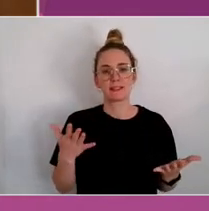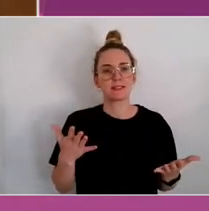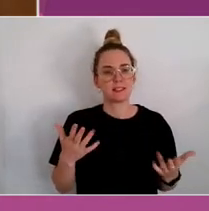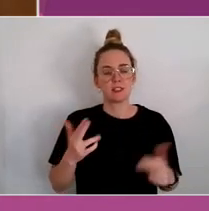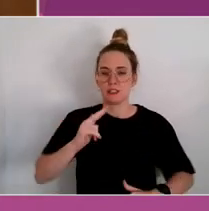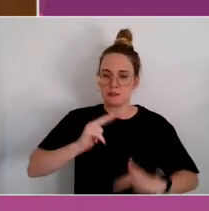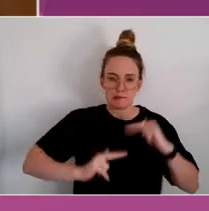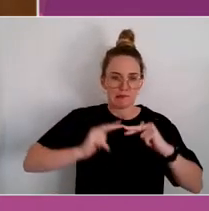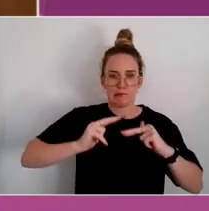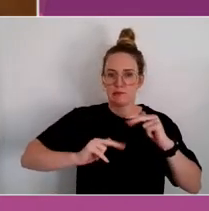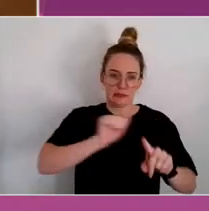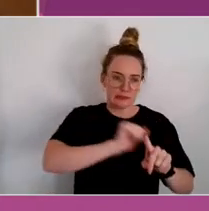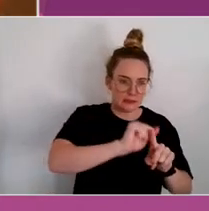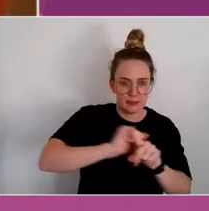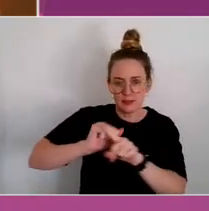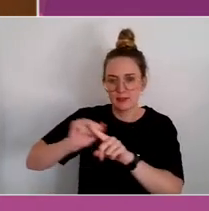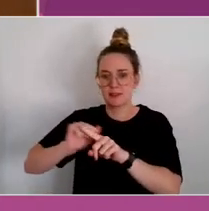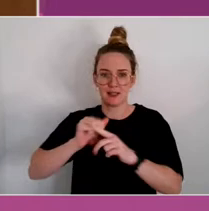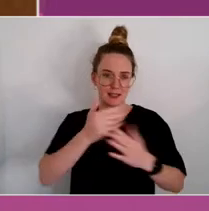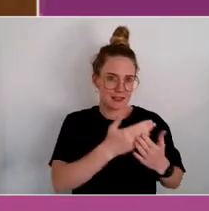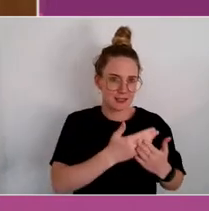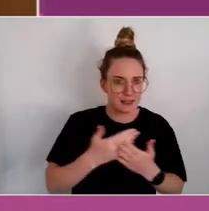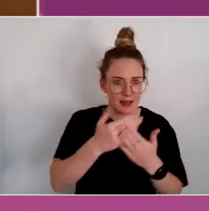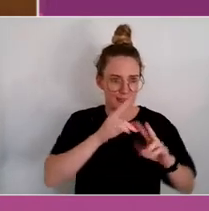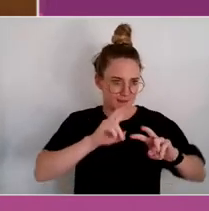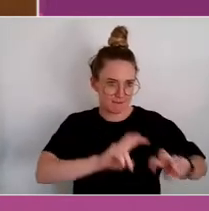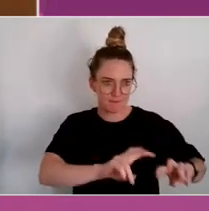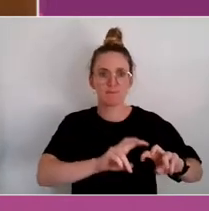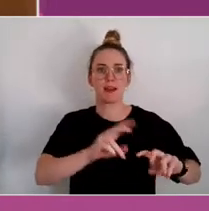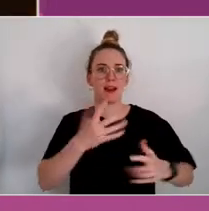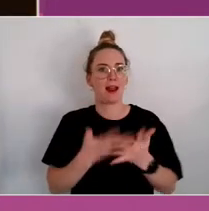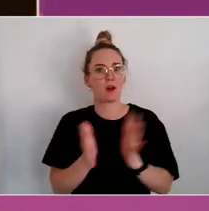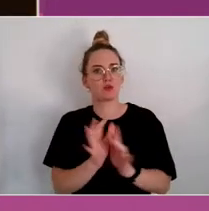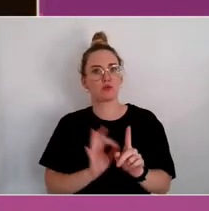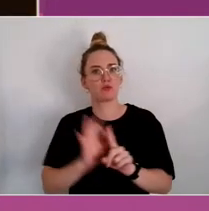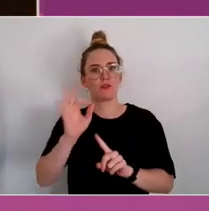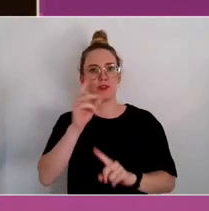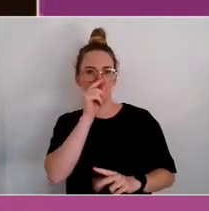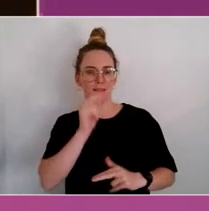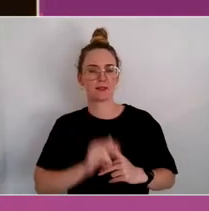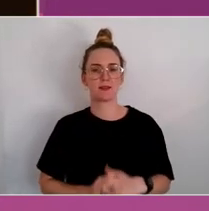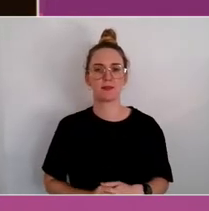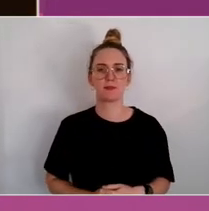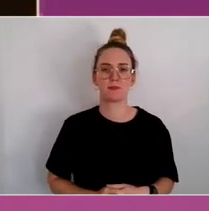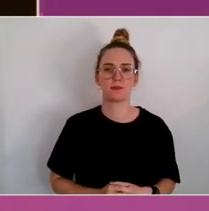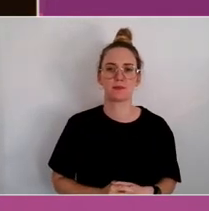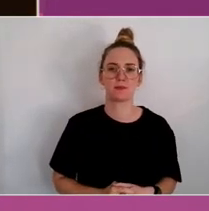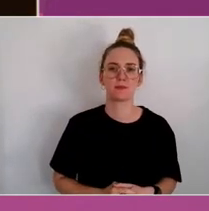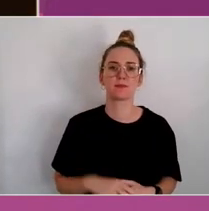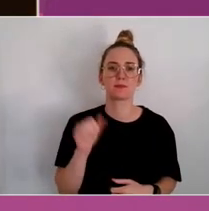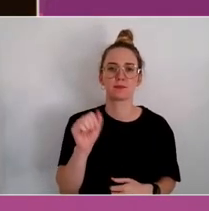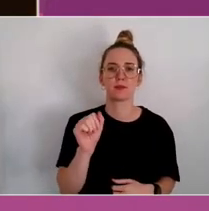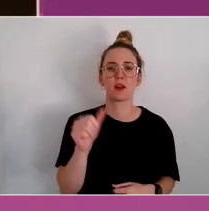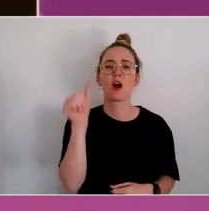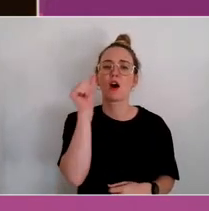and capacity building. I think you said it before, it's about creating the right environments